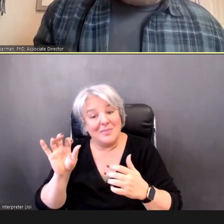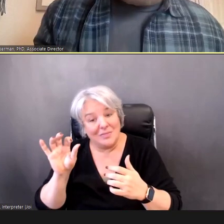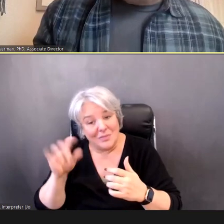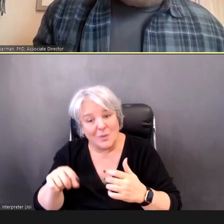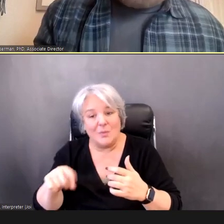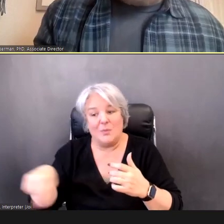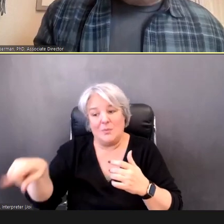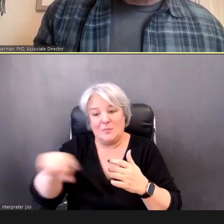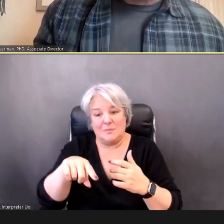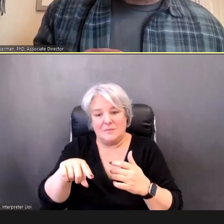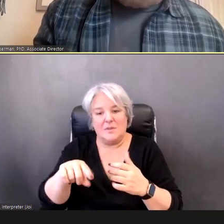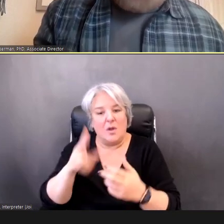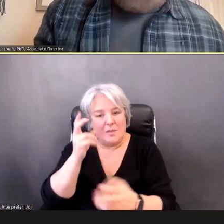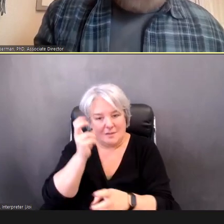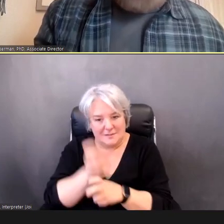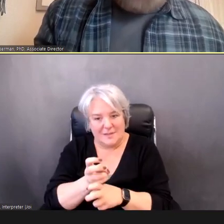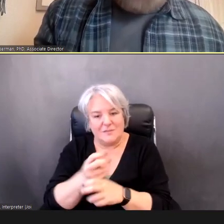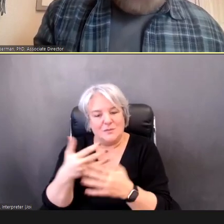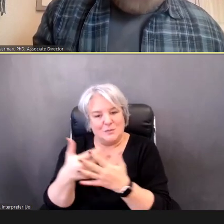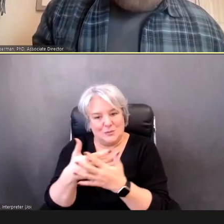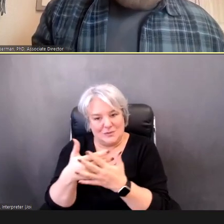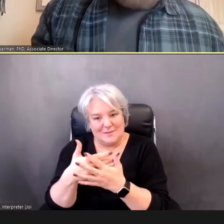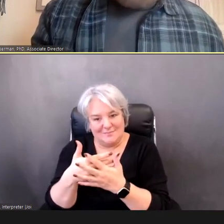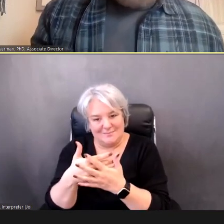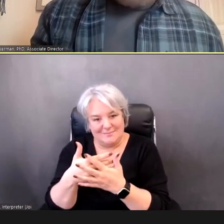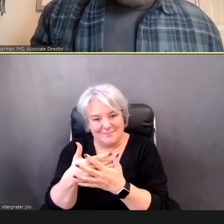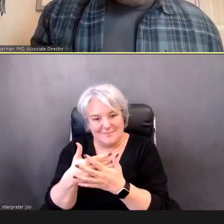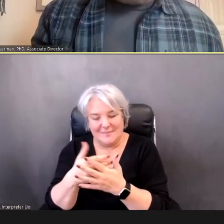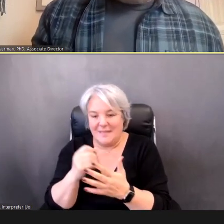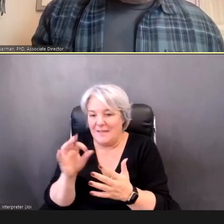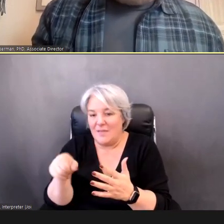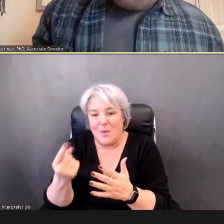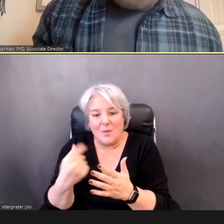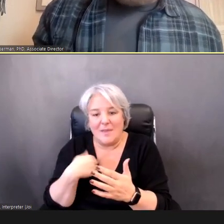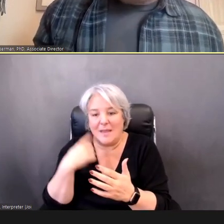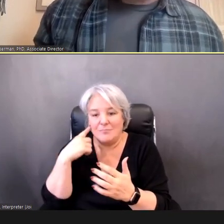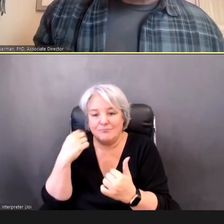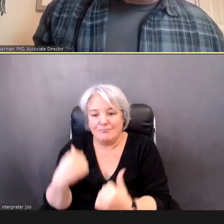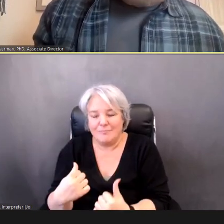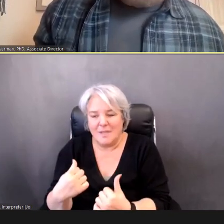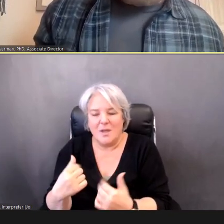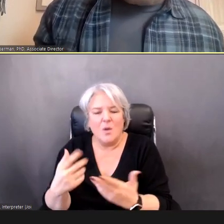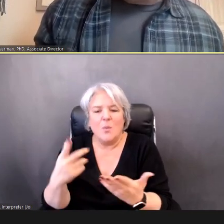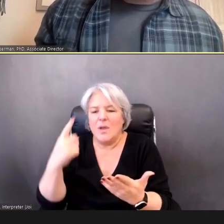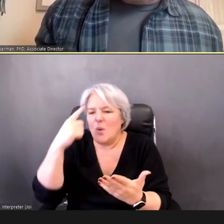So, we don't want to just write off, they were difficult to screen; and